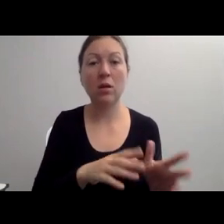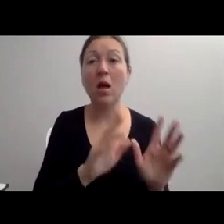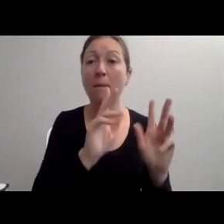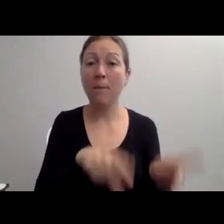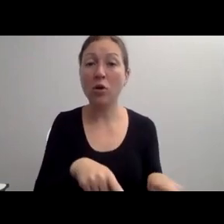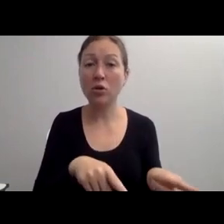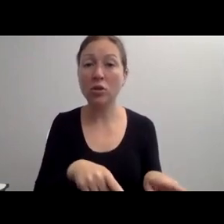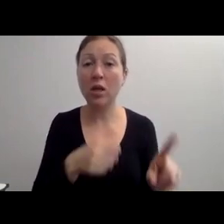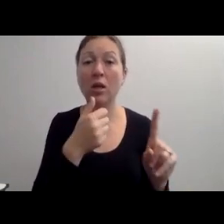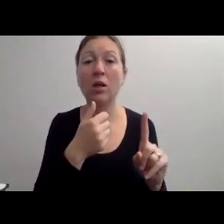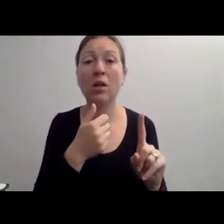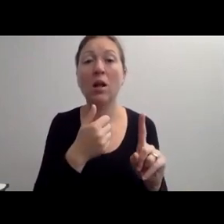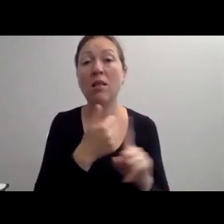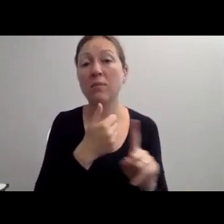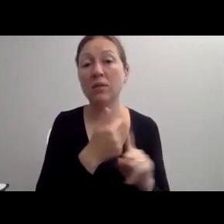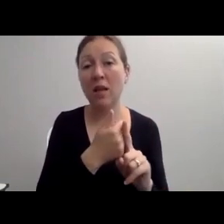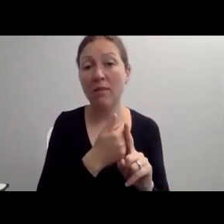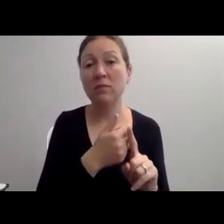AND WE HAVE YOUR PRE-ASKED QUESTIONS FROM REGISTRATION."